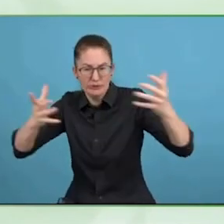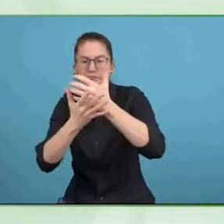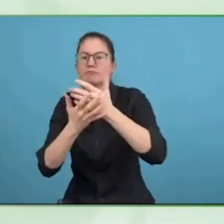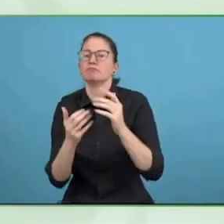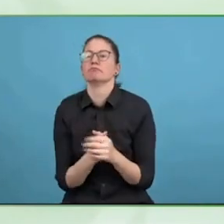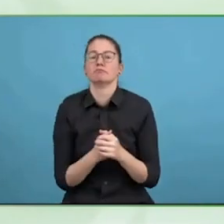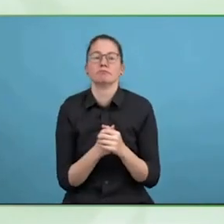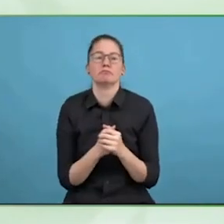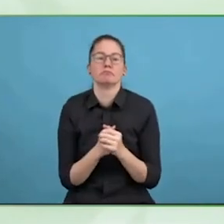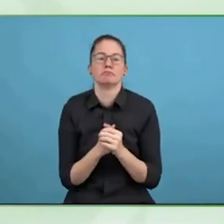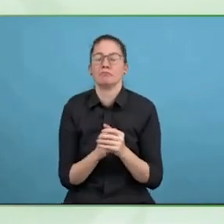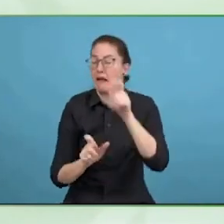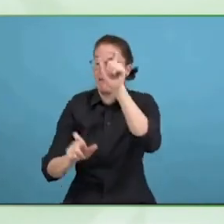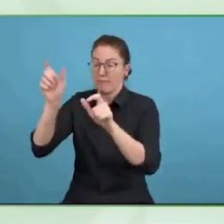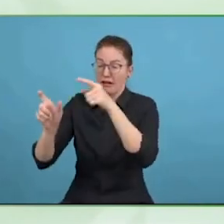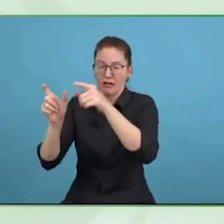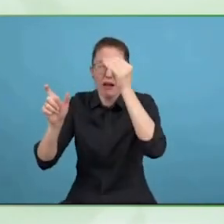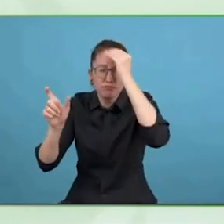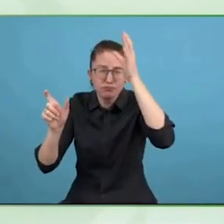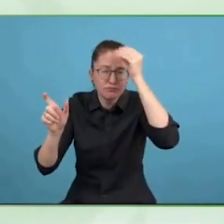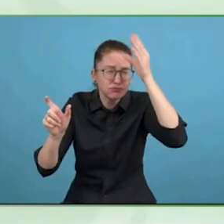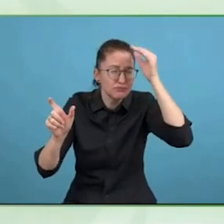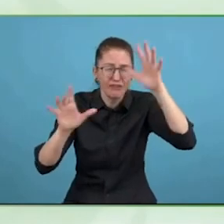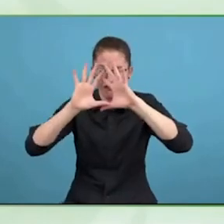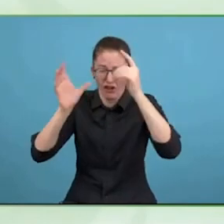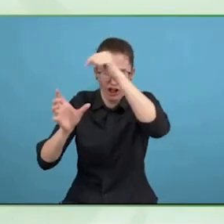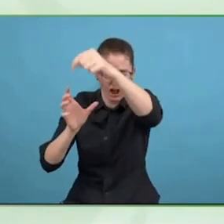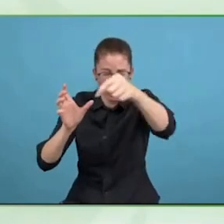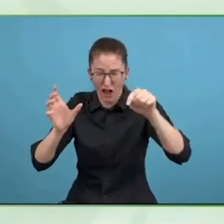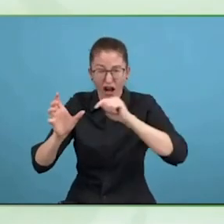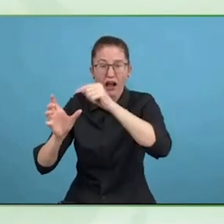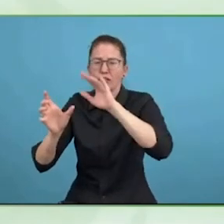We heard from editorial board that was making sure that everything was